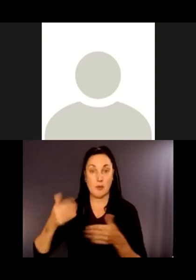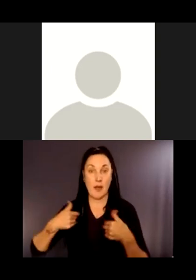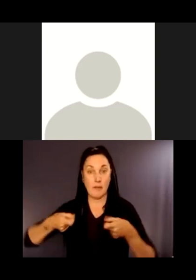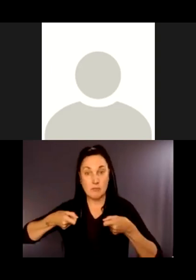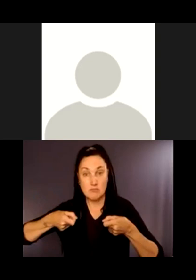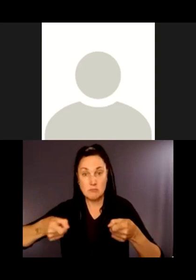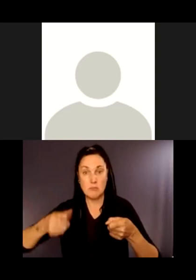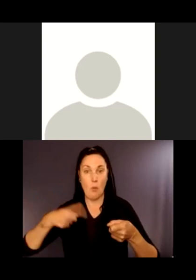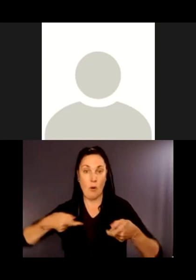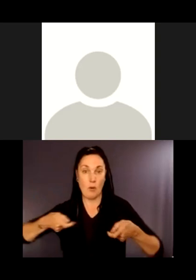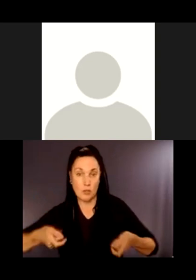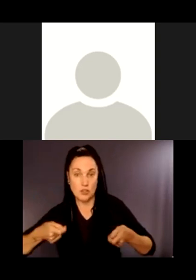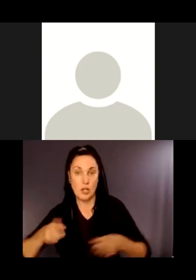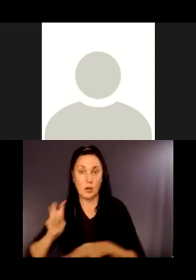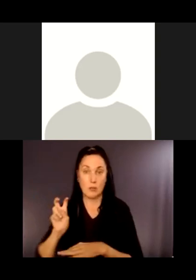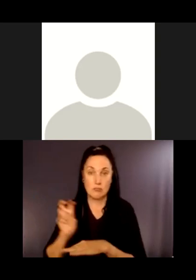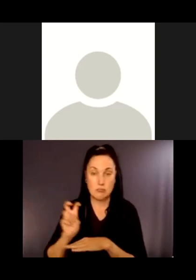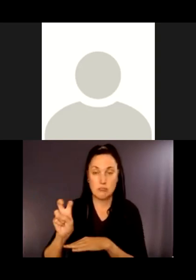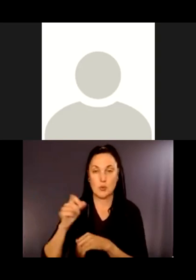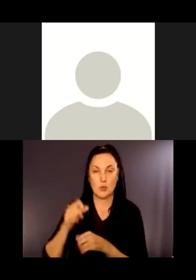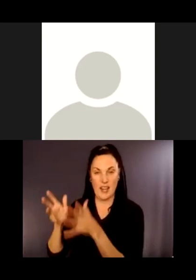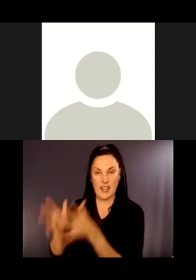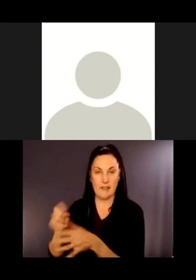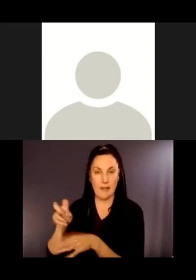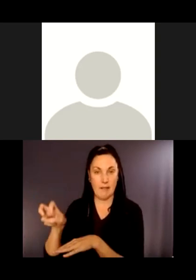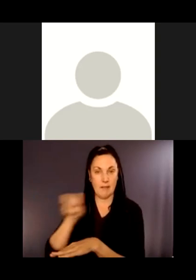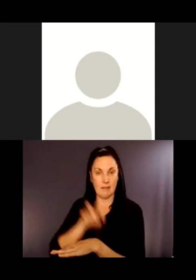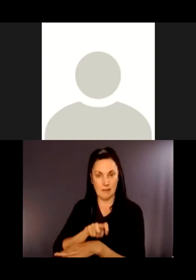So I'm now going to pass this back to Monica, who will talk to